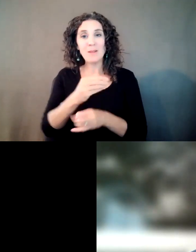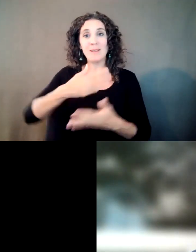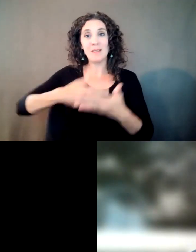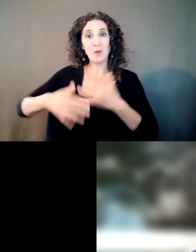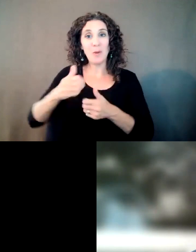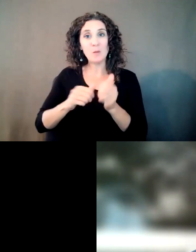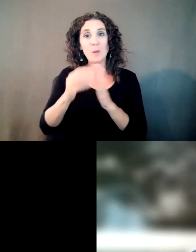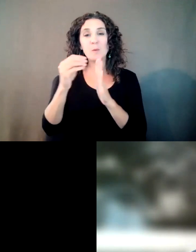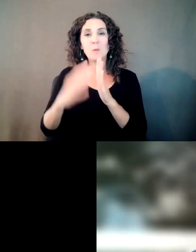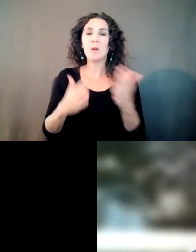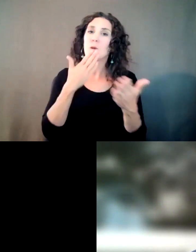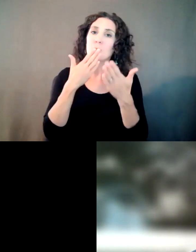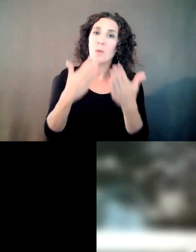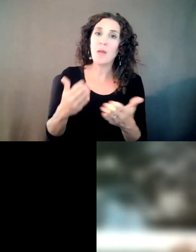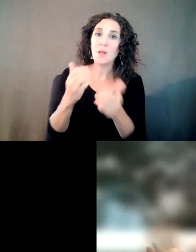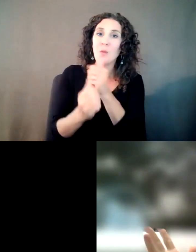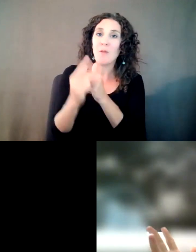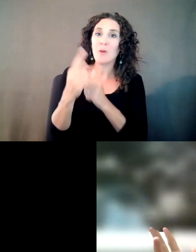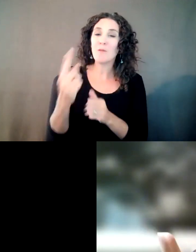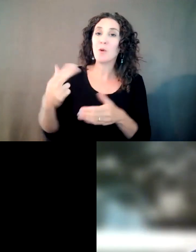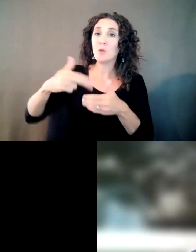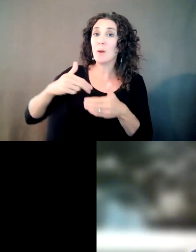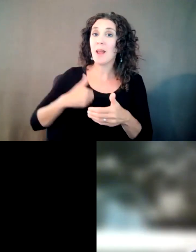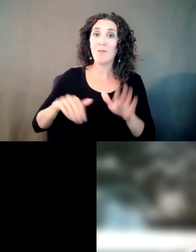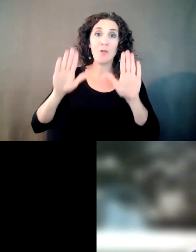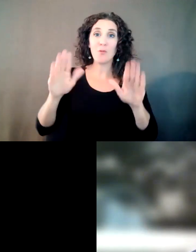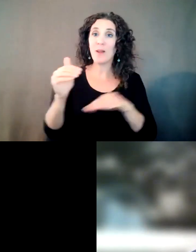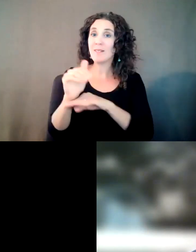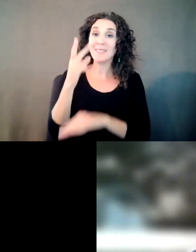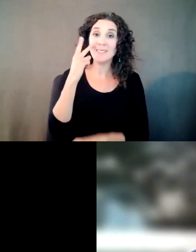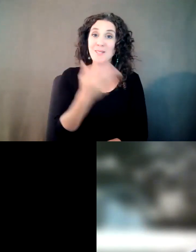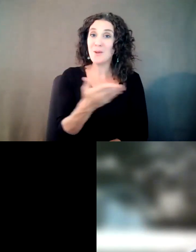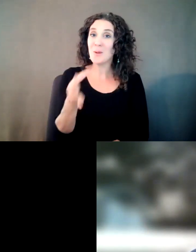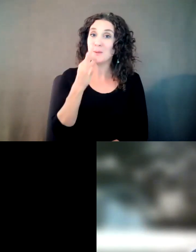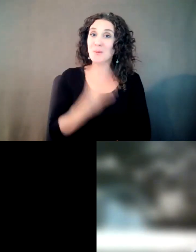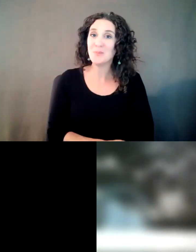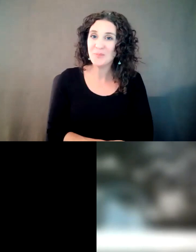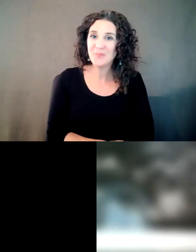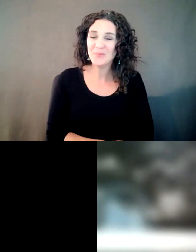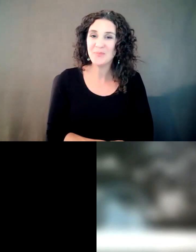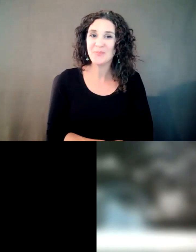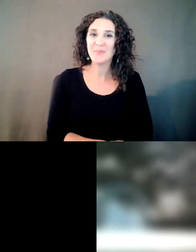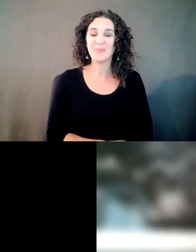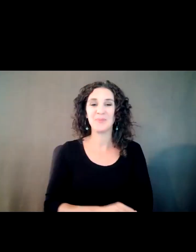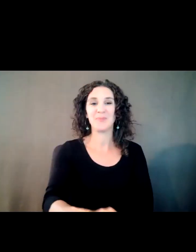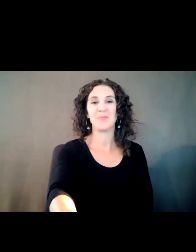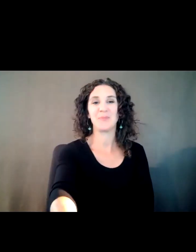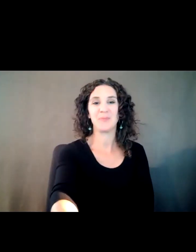you again everybody for joining us. We hope you have a great night. And we'll see you soon. Good night, everyone.